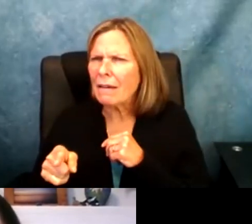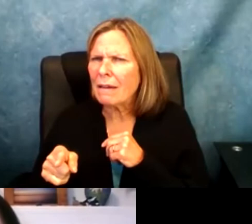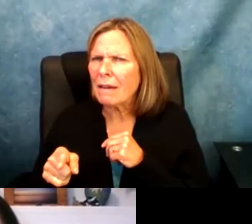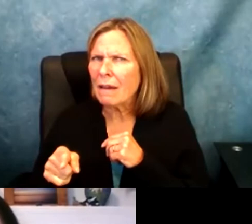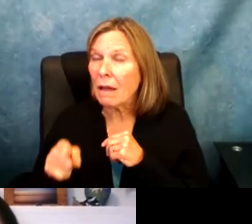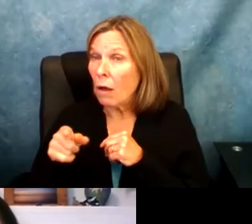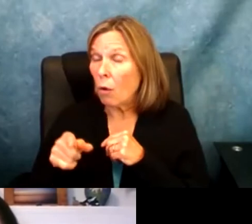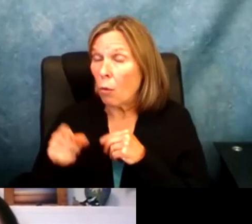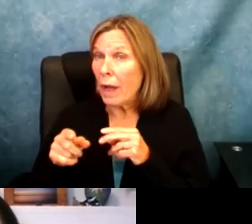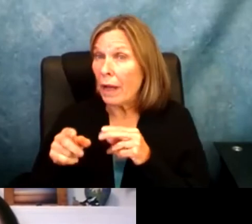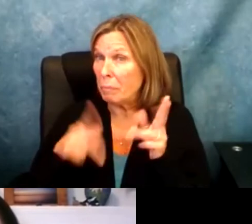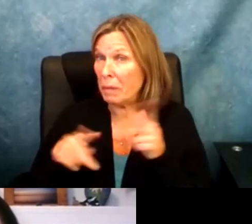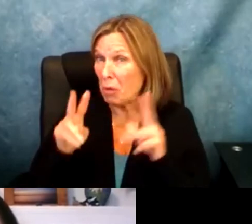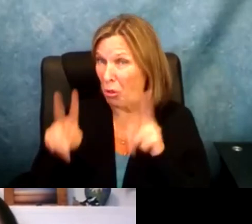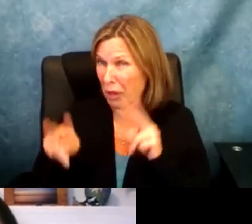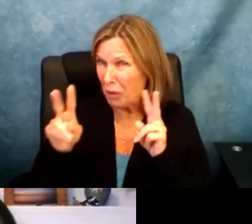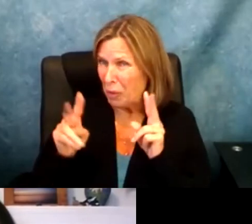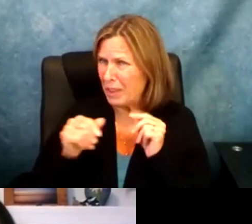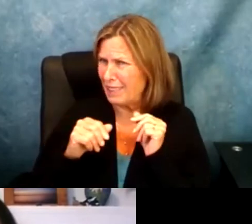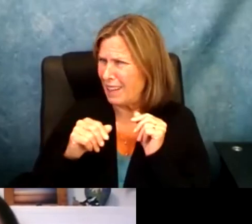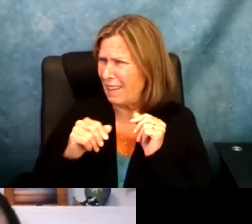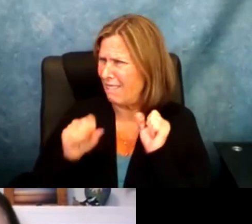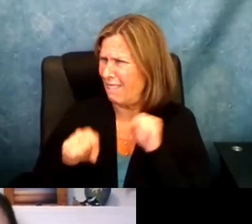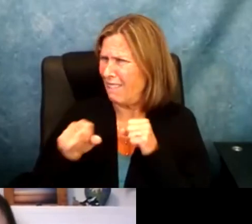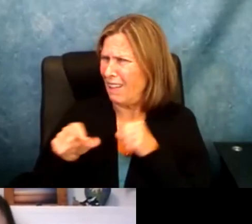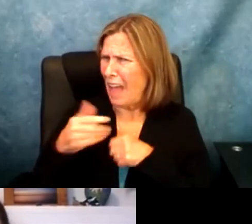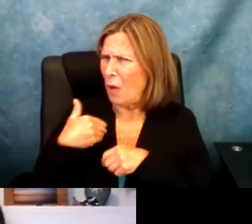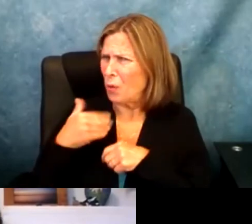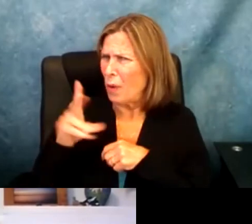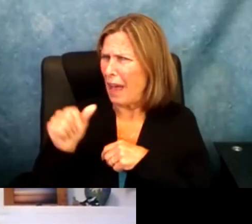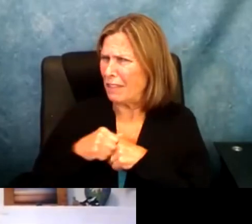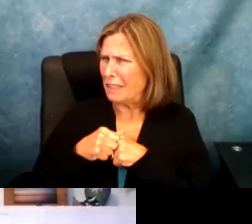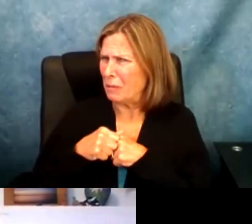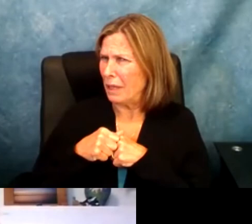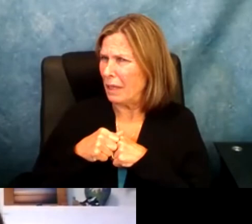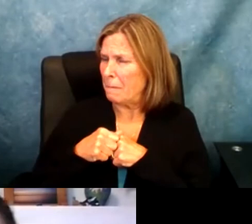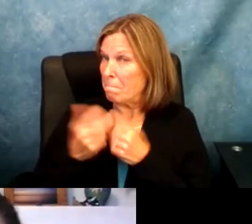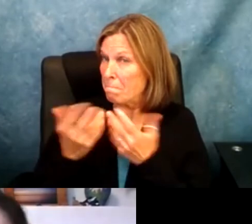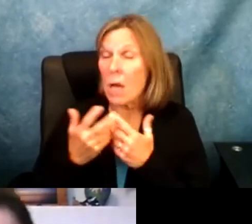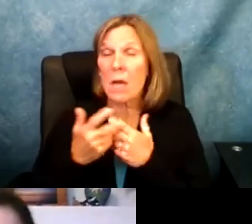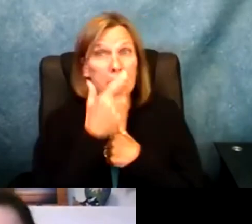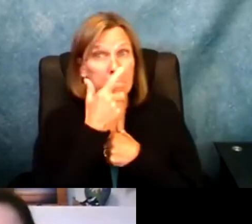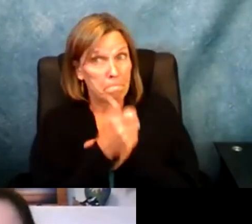physically. I want you to talk to that piece. People look at you and you say you have a disability and